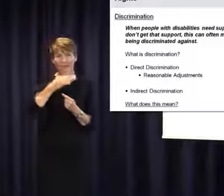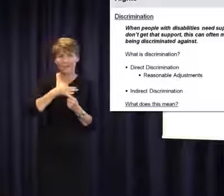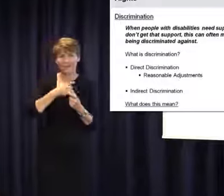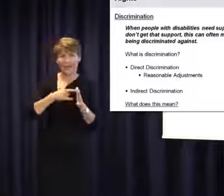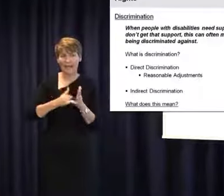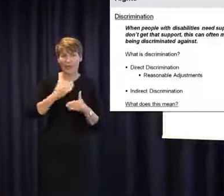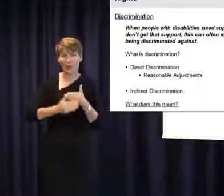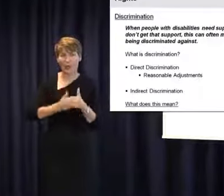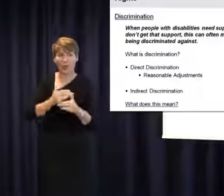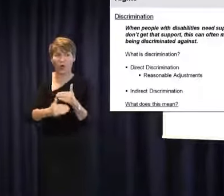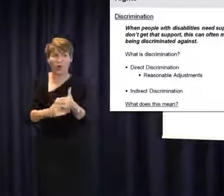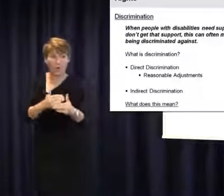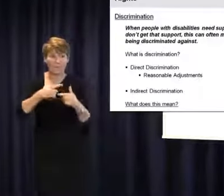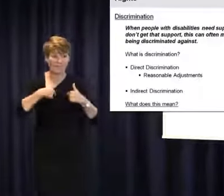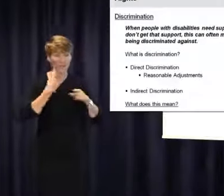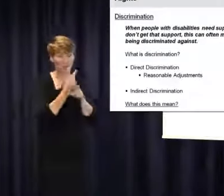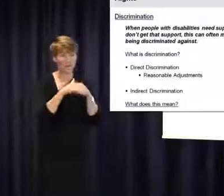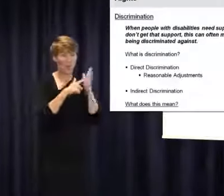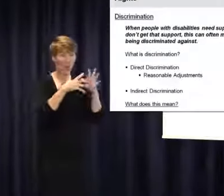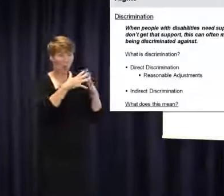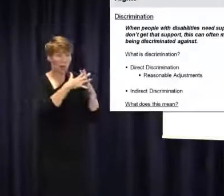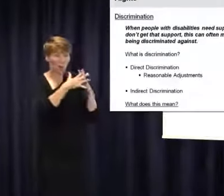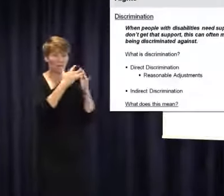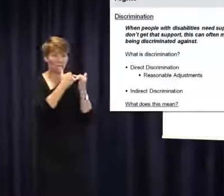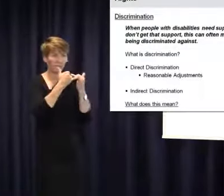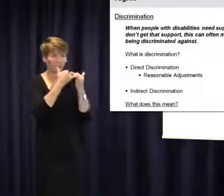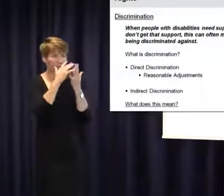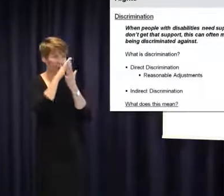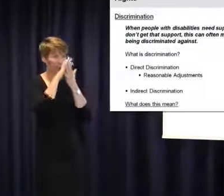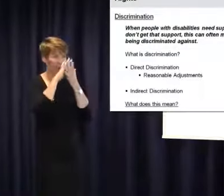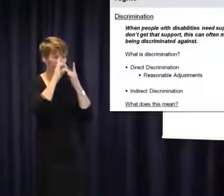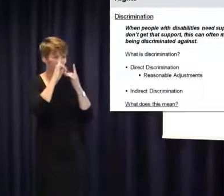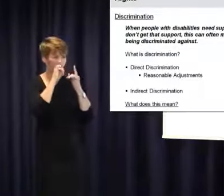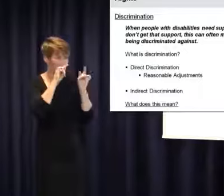when you're talking about laws, things get a little complicated. If as I am talking you